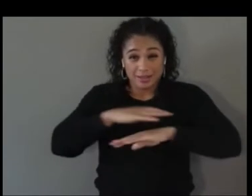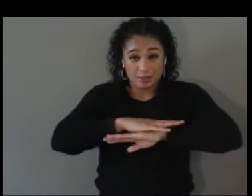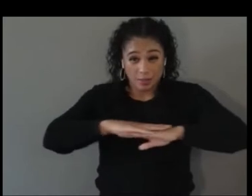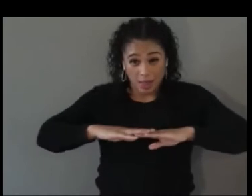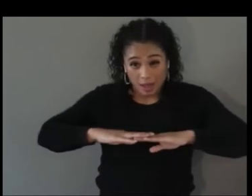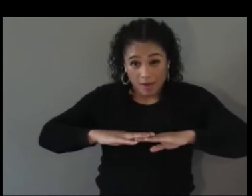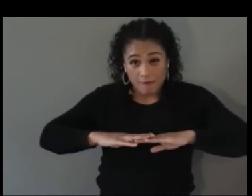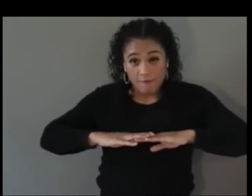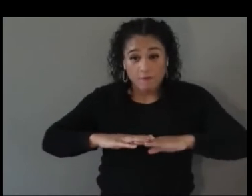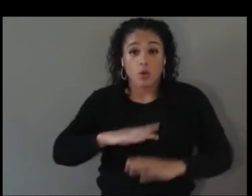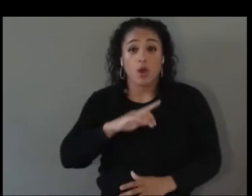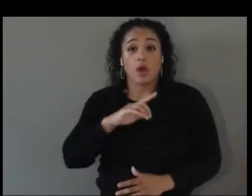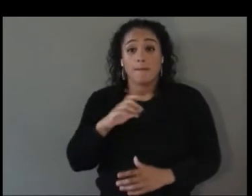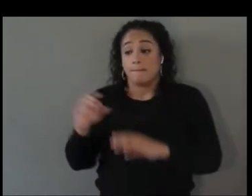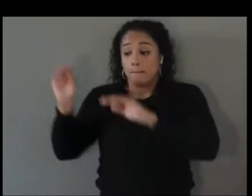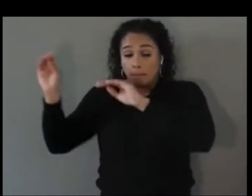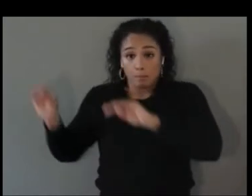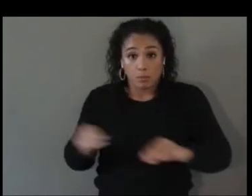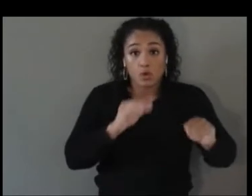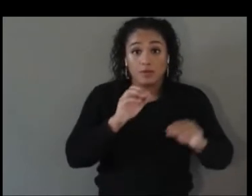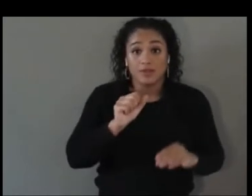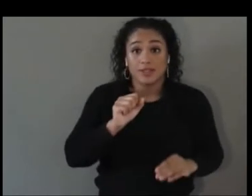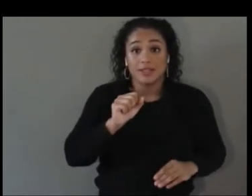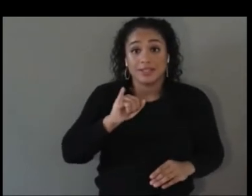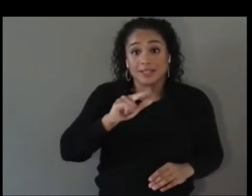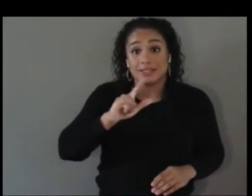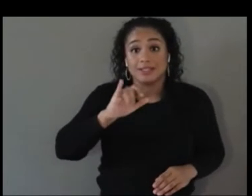living out of my car out of Sunnyvale and Mountain View and other places because I desperately, really truly